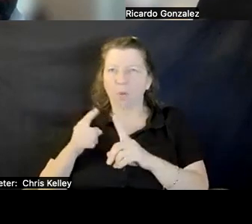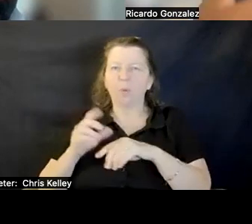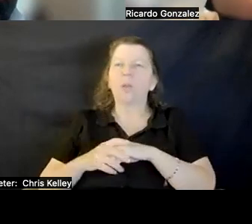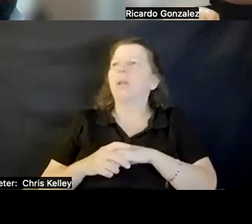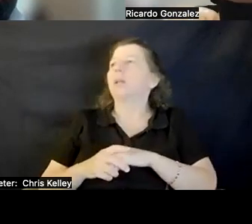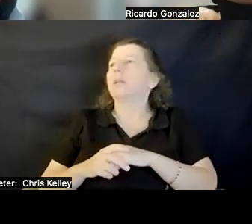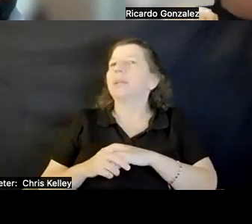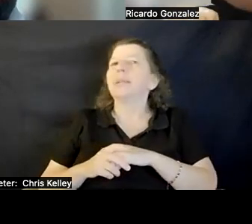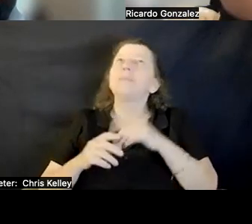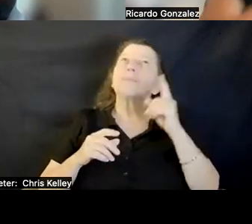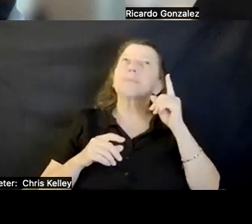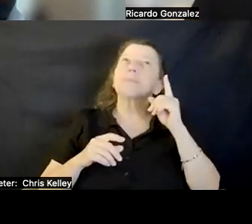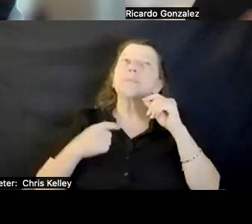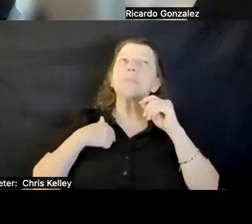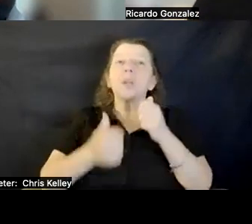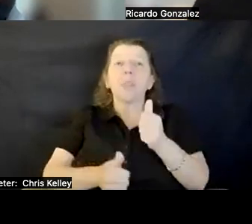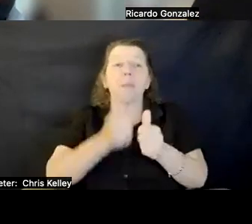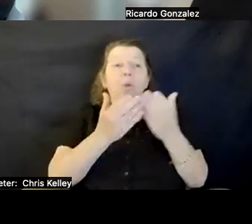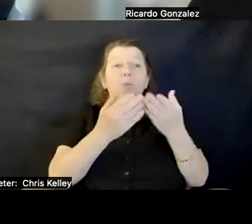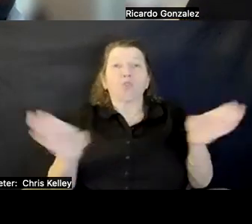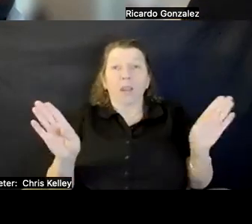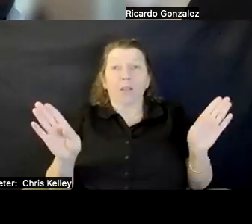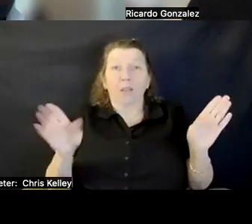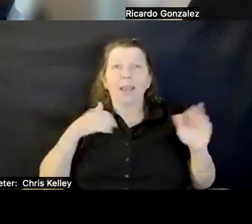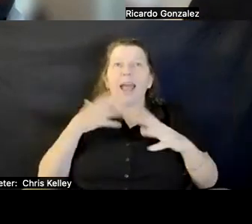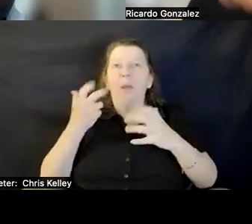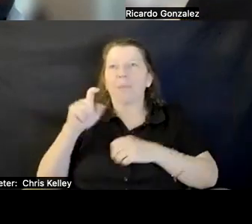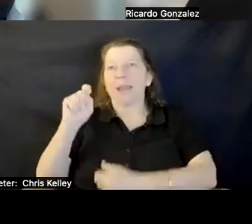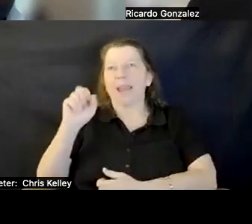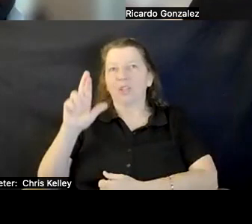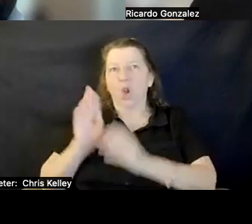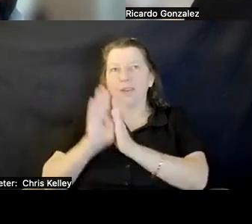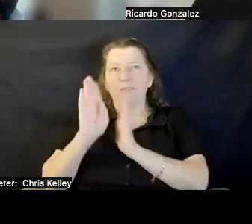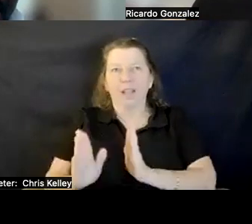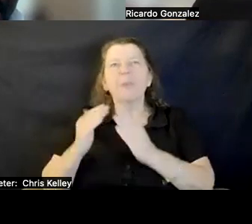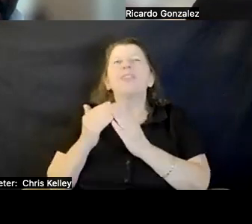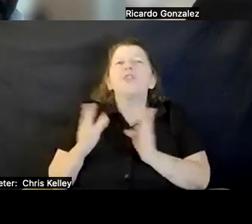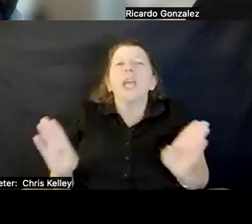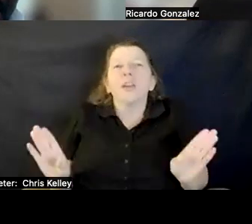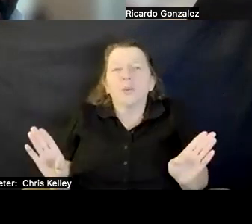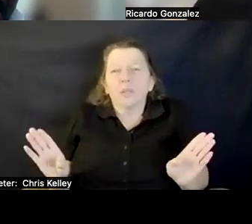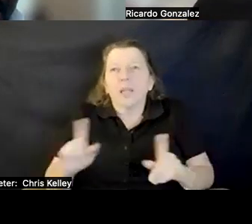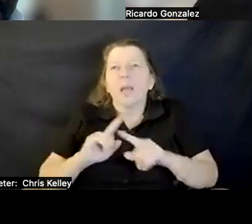I WOULD SAY IN THE MOST GENERAL TERMS, I WANT TO BE IN XR DEVELOPER. I'M ALSO INTERESTED